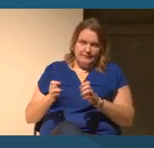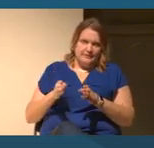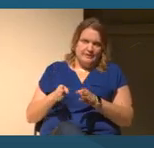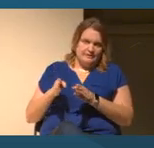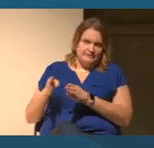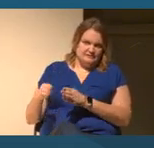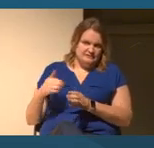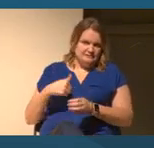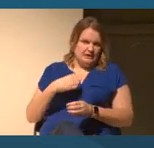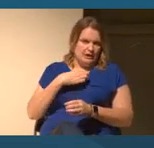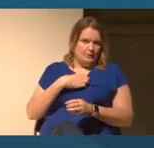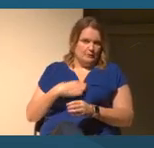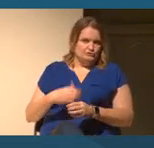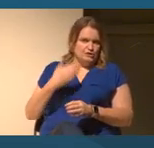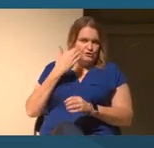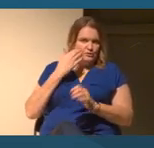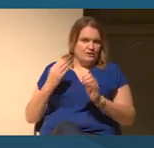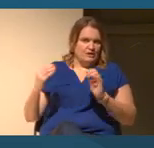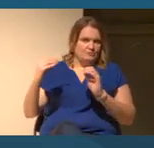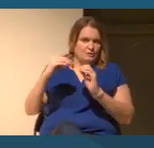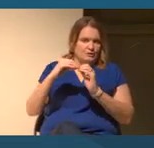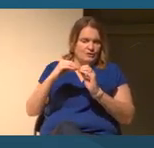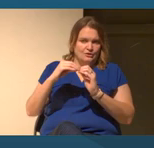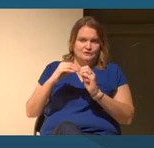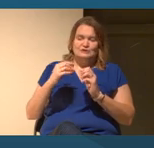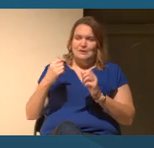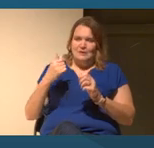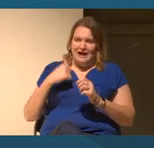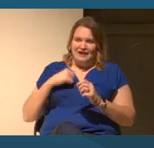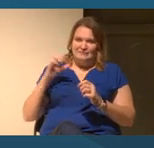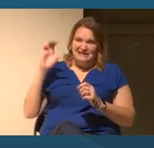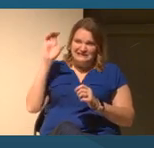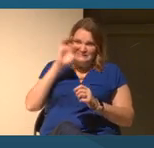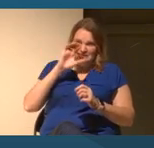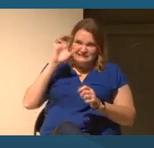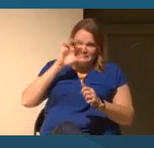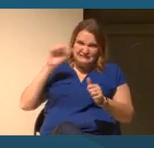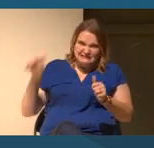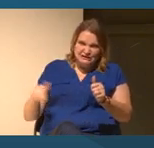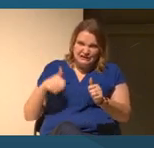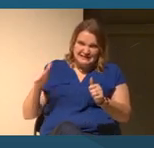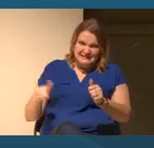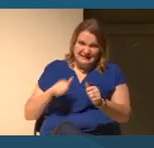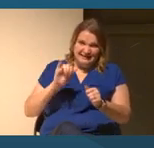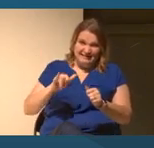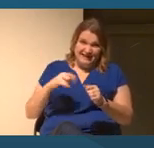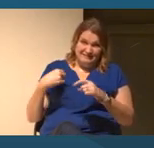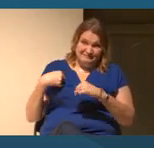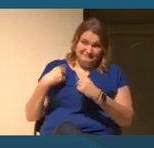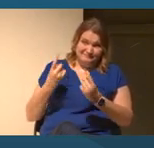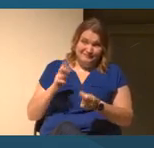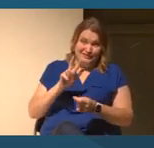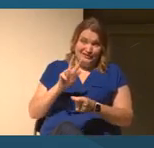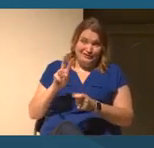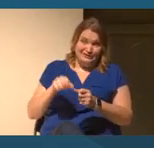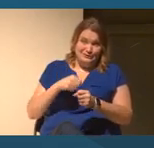So in that absence, I've been chasing that knowledge for the last 32 years. Right.